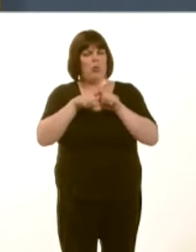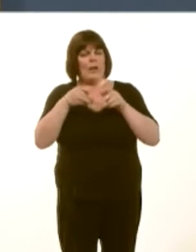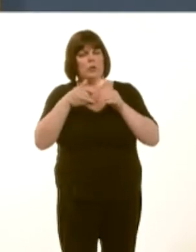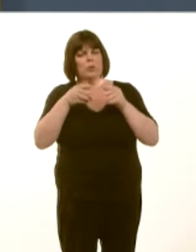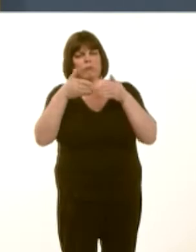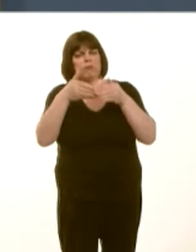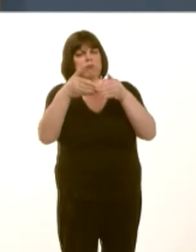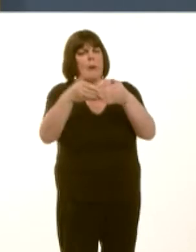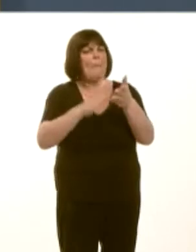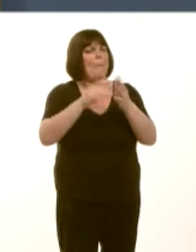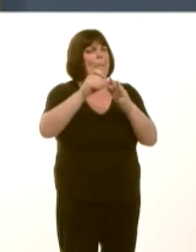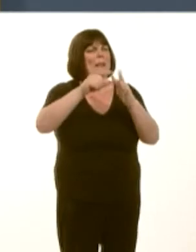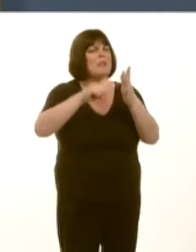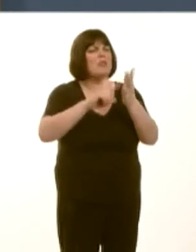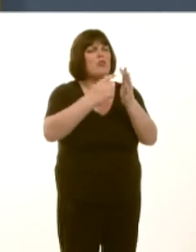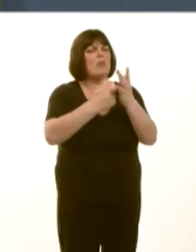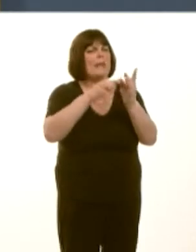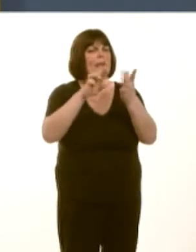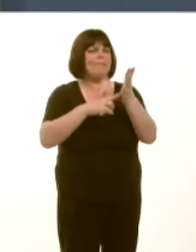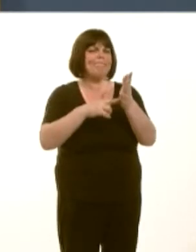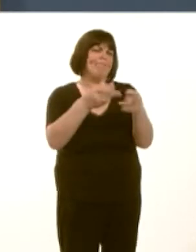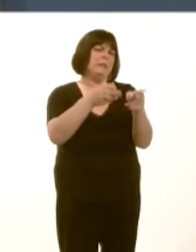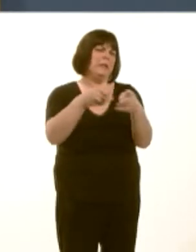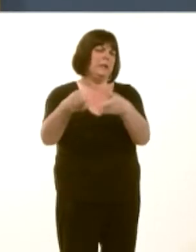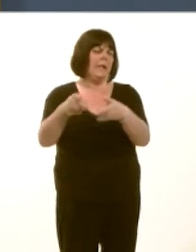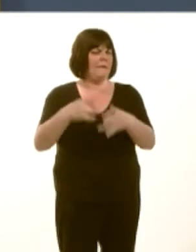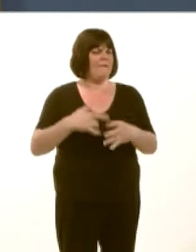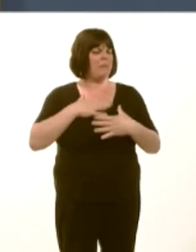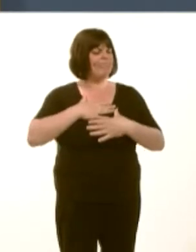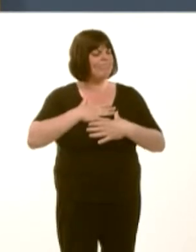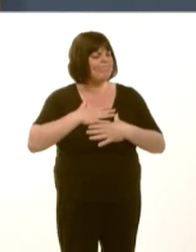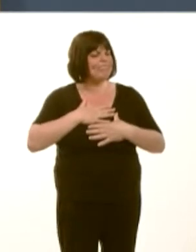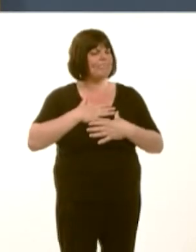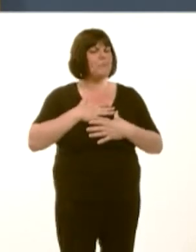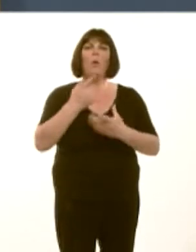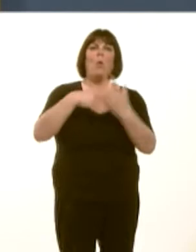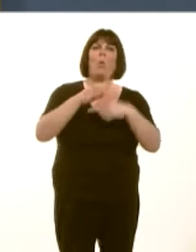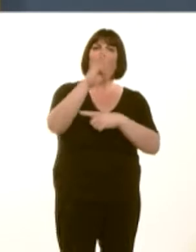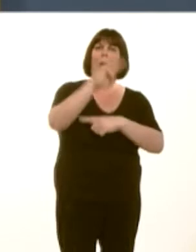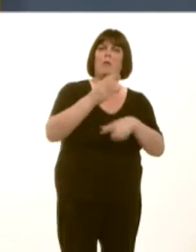Now, Wales has a proud tradition of providing sanctuary to refugees, and I pay particular